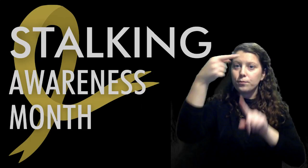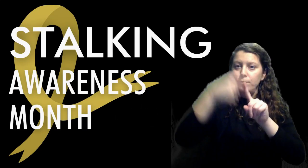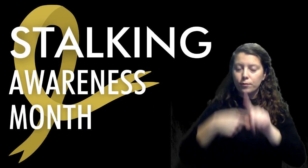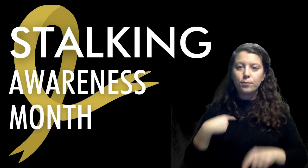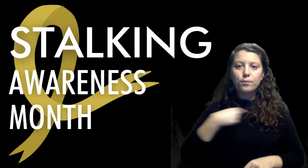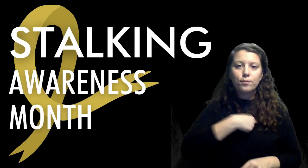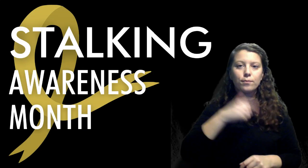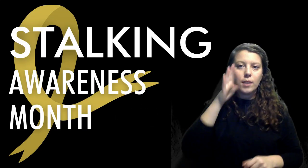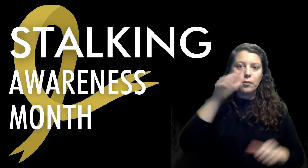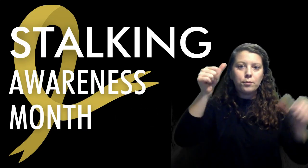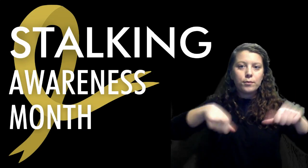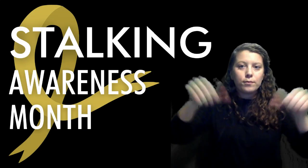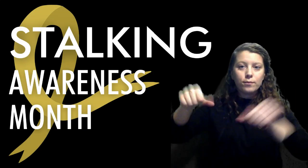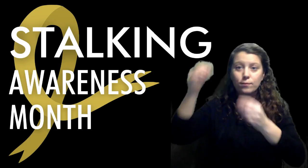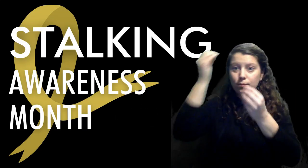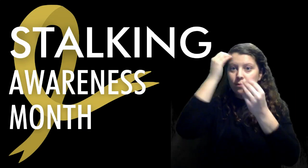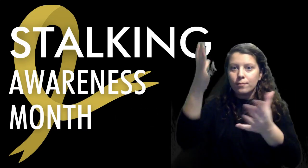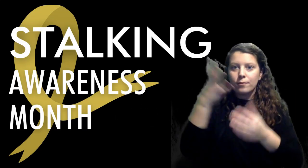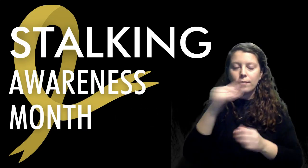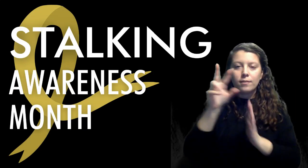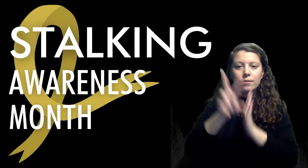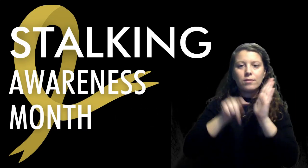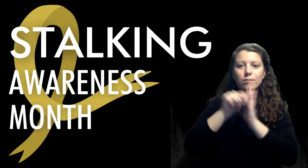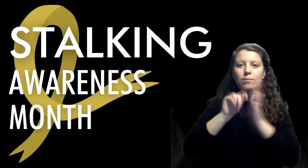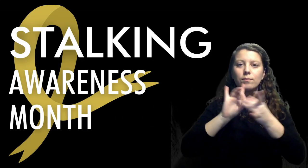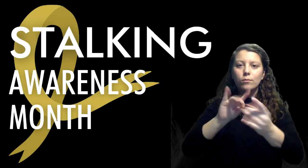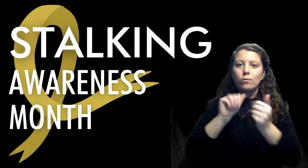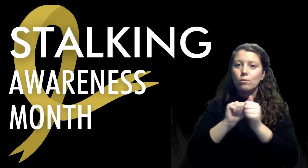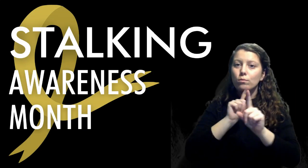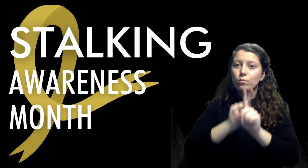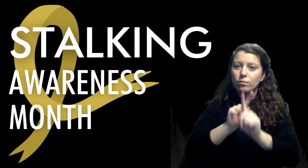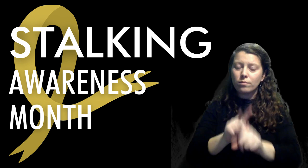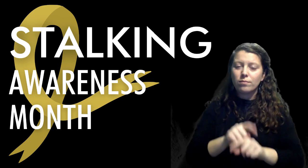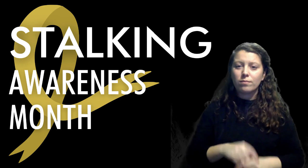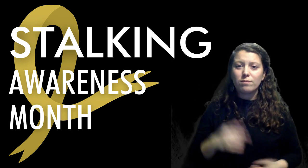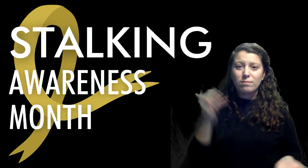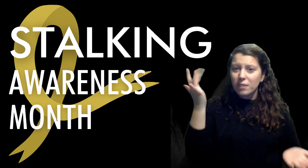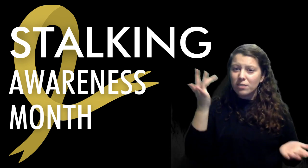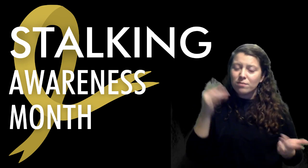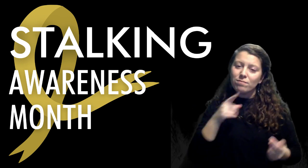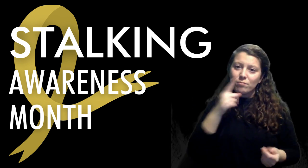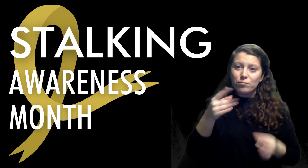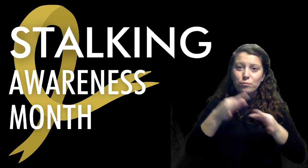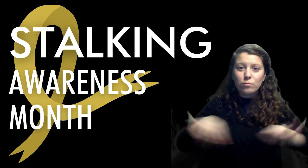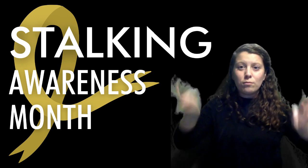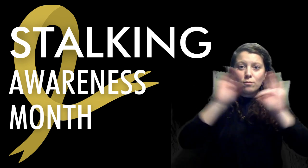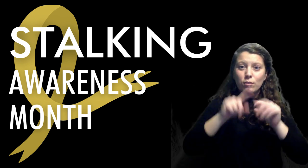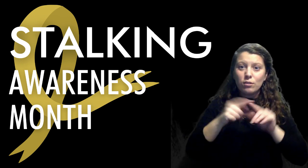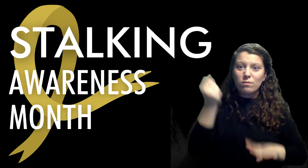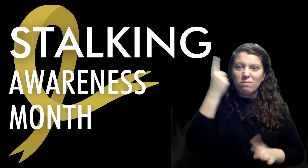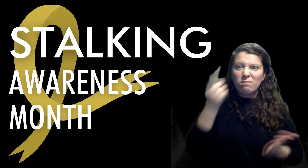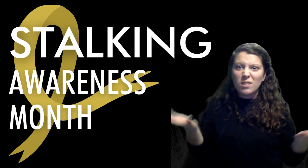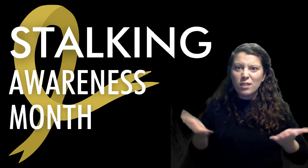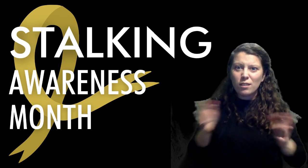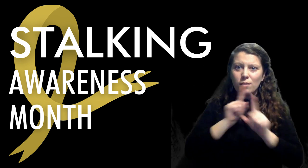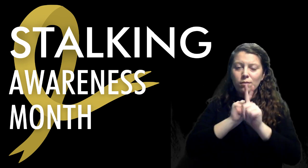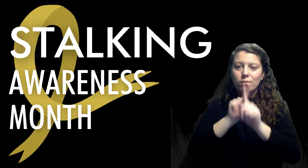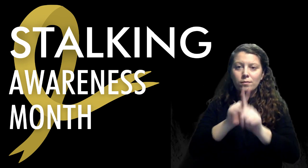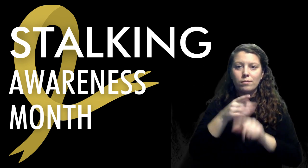Throughout the month, we will post information and videos related to stalking. It’s important to understand stalking